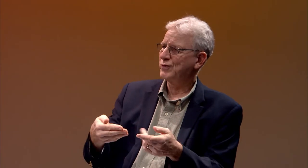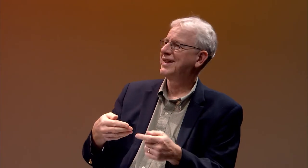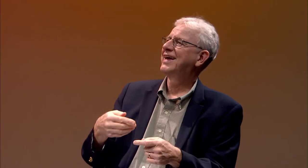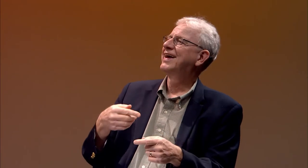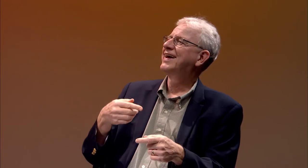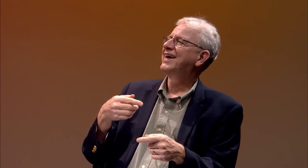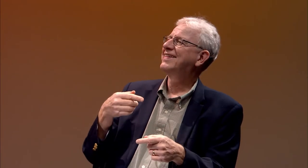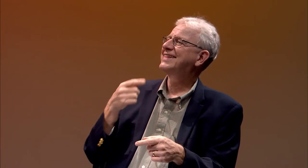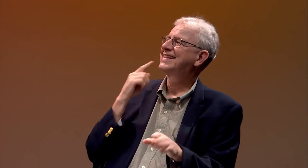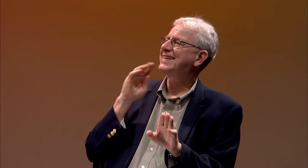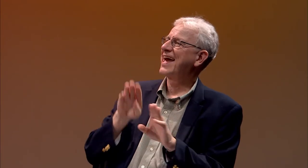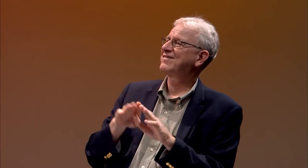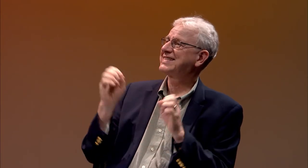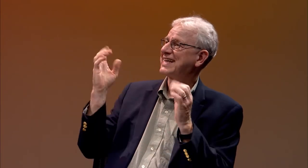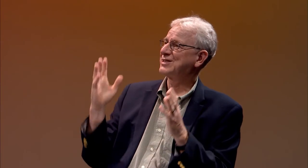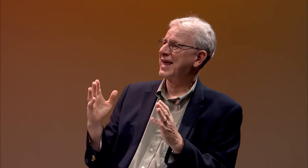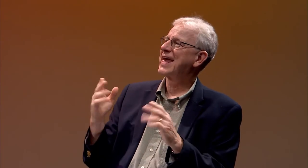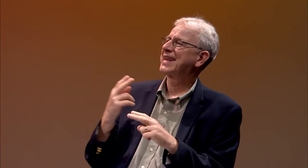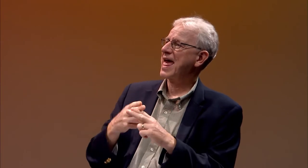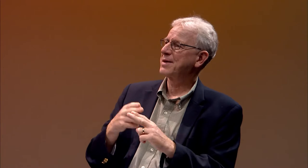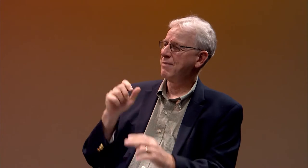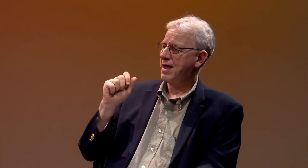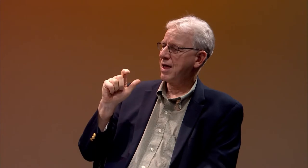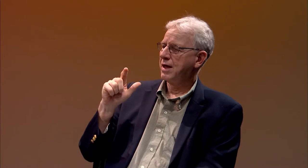And he was also introduced, Gallaudet,